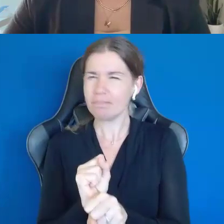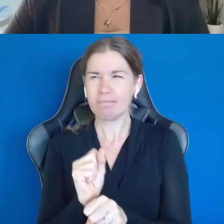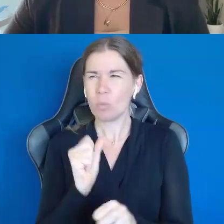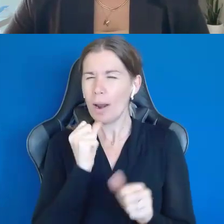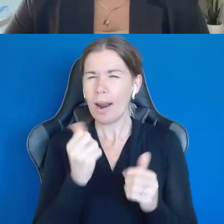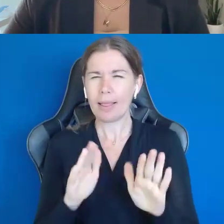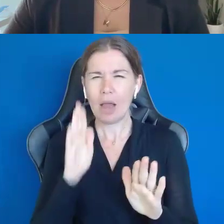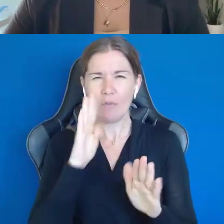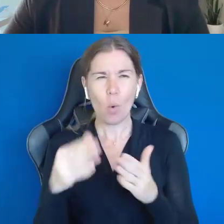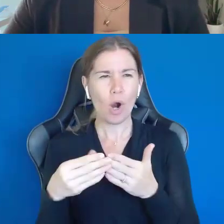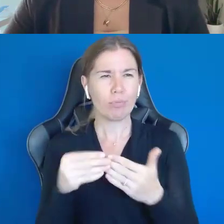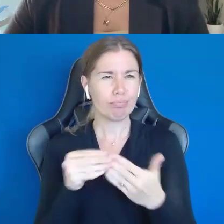some of his bad days.